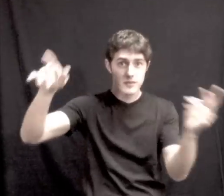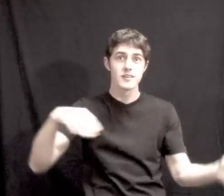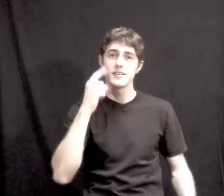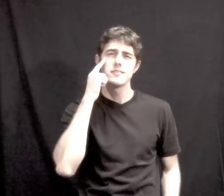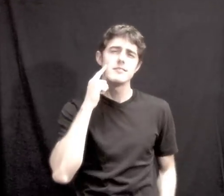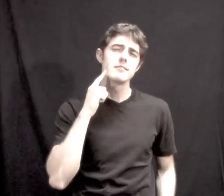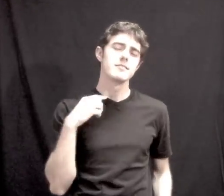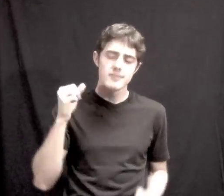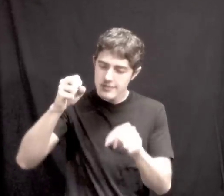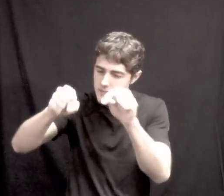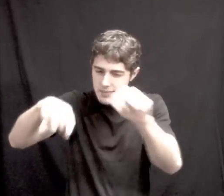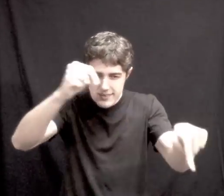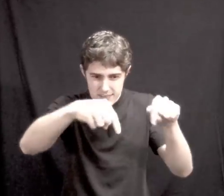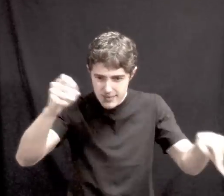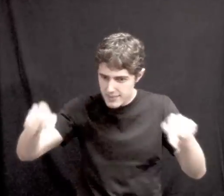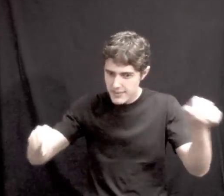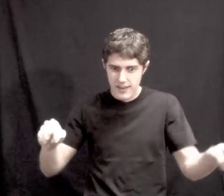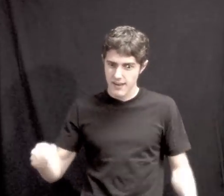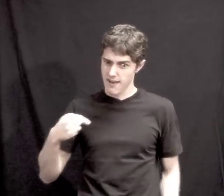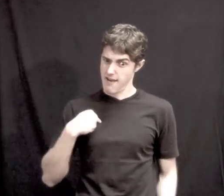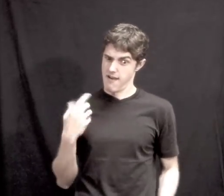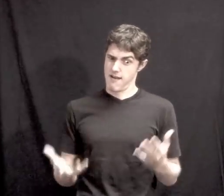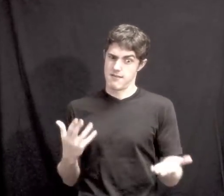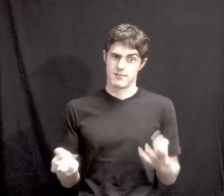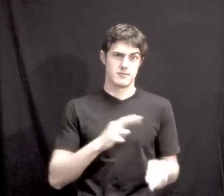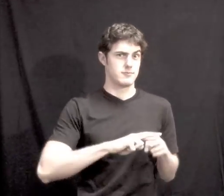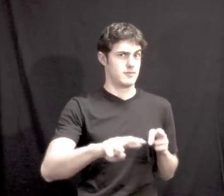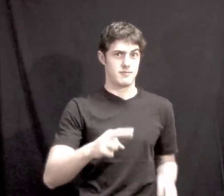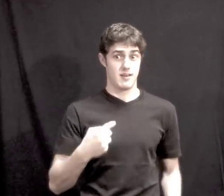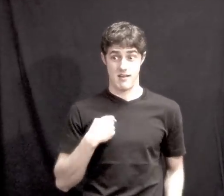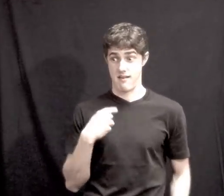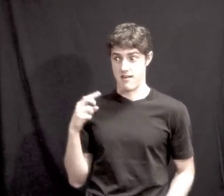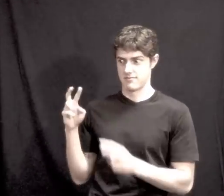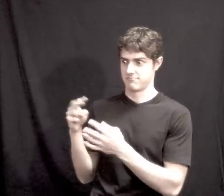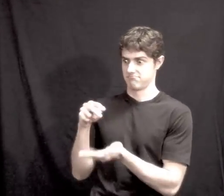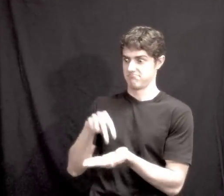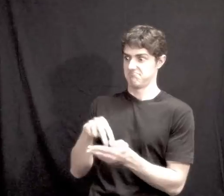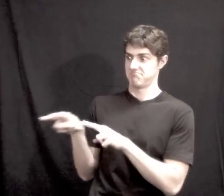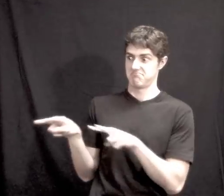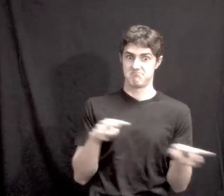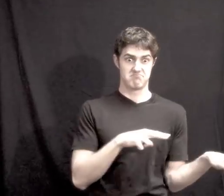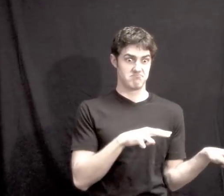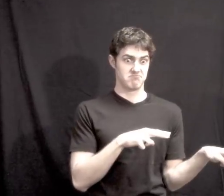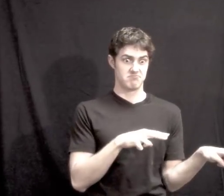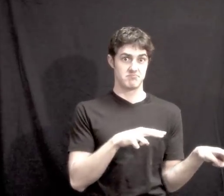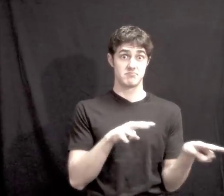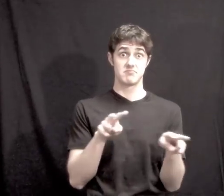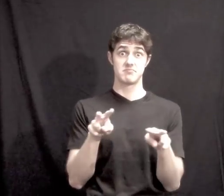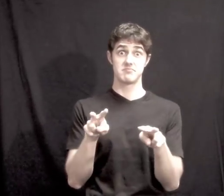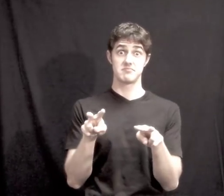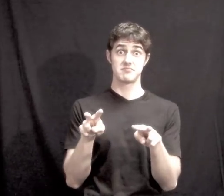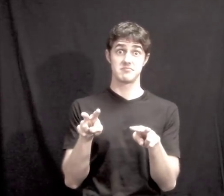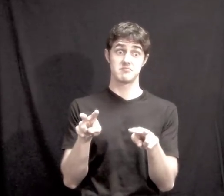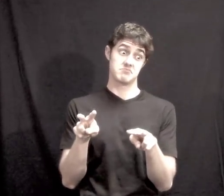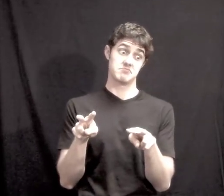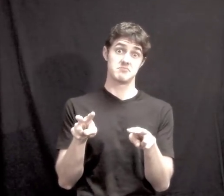And leave teardrops everywhere TEAR DROPS [ALL-AROUND] You'd think me rude I MAYBE RUDE But I would just stand and stare I STAND, LOOK-AROUND